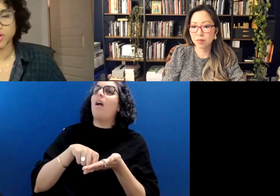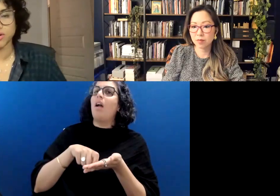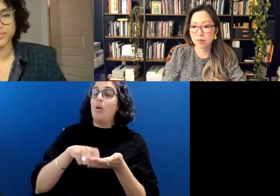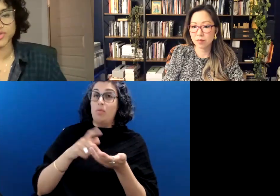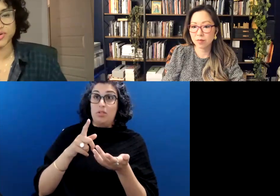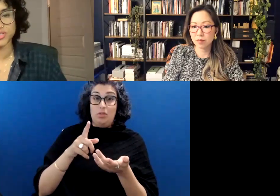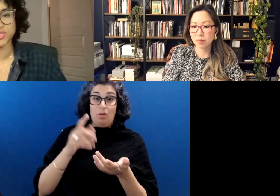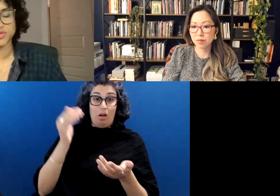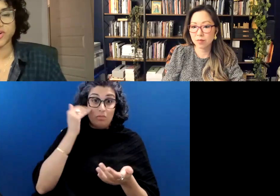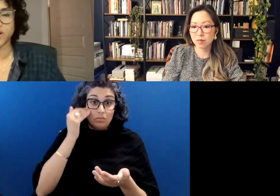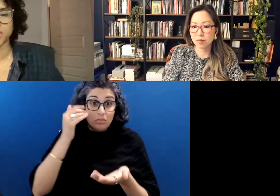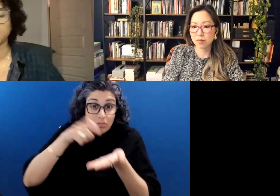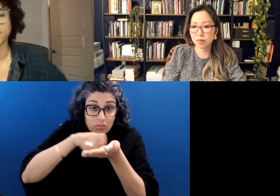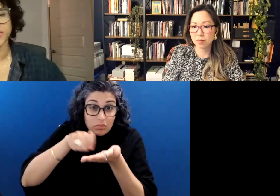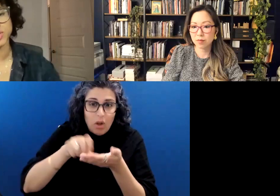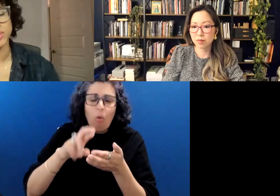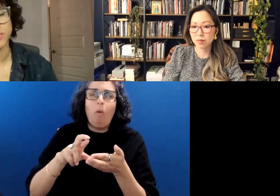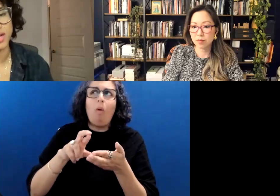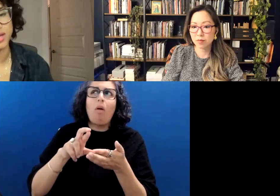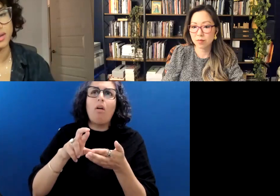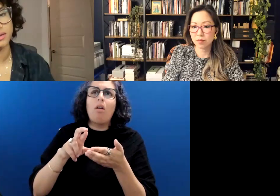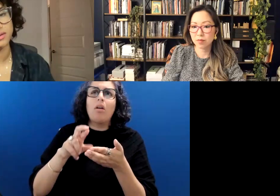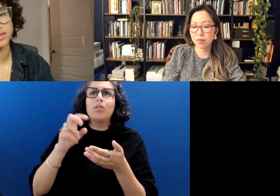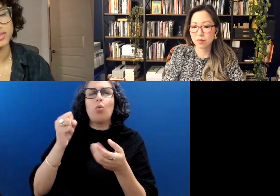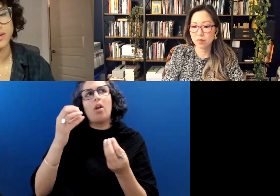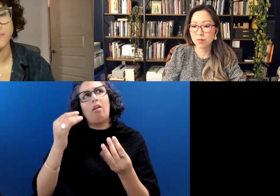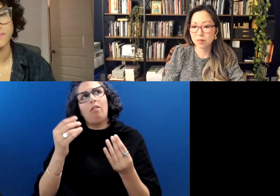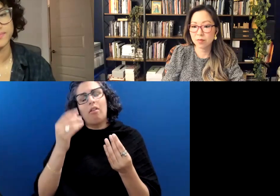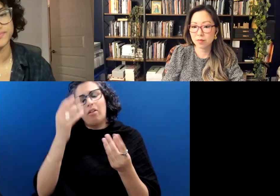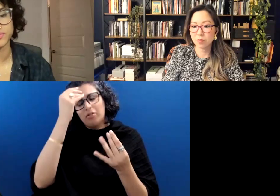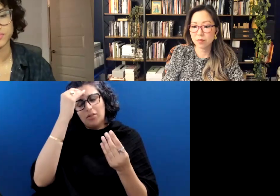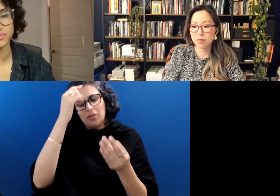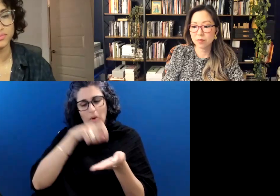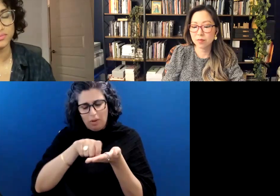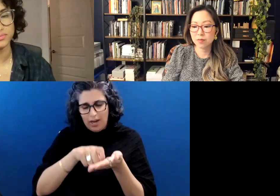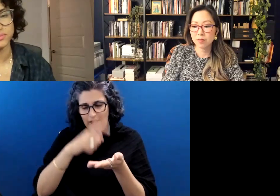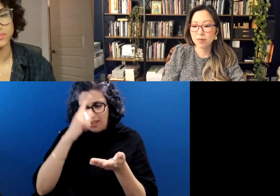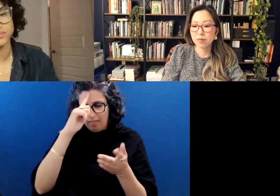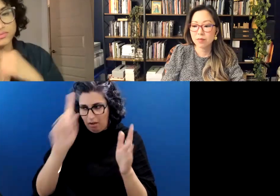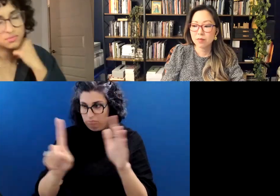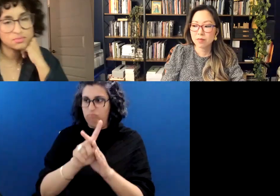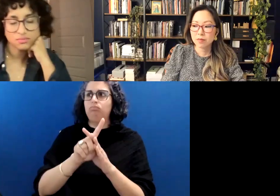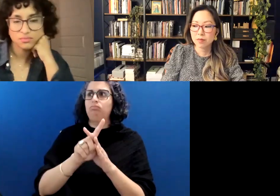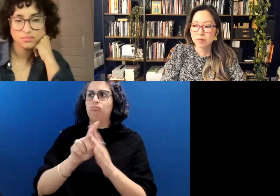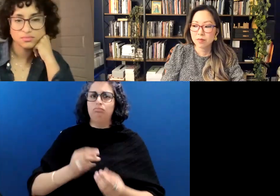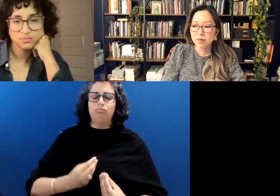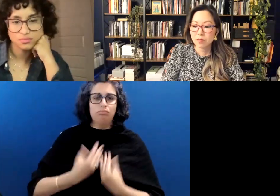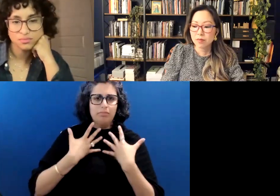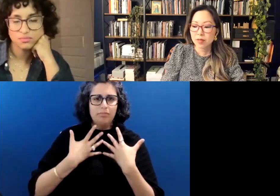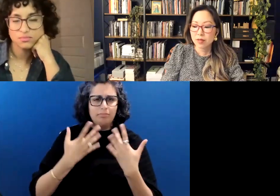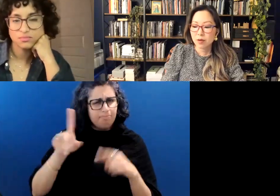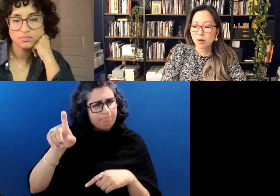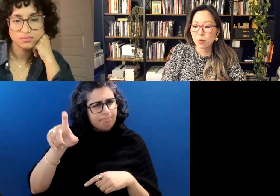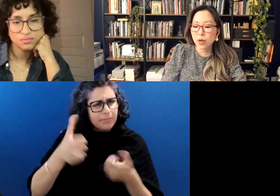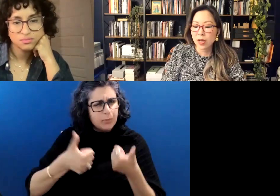the poems, or did they come alive as you were writing into them?